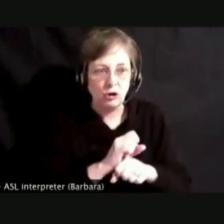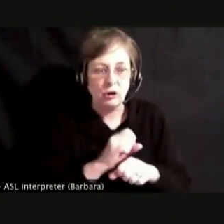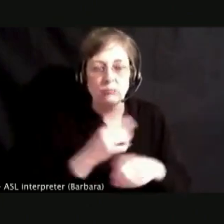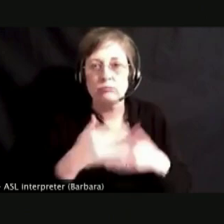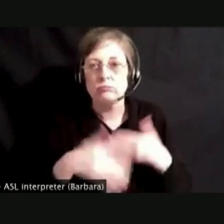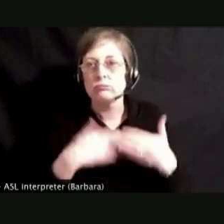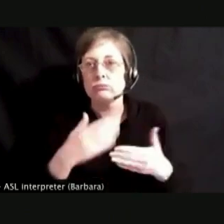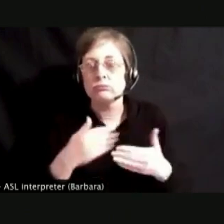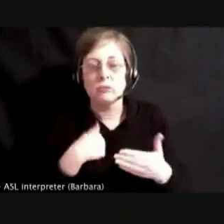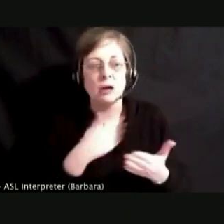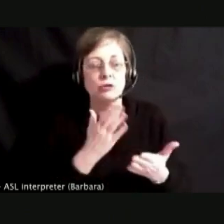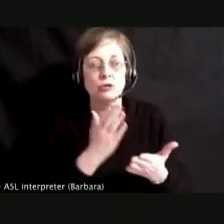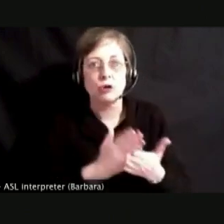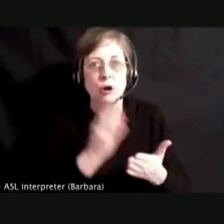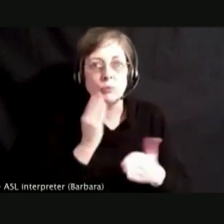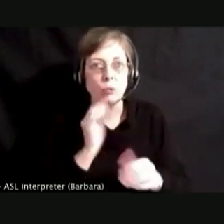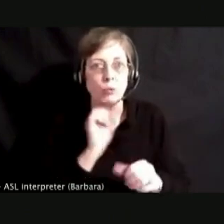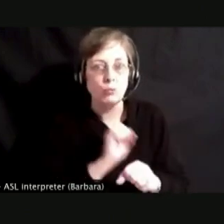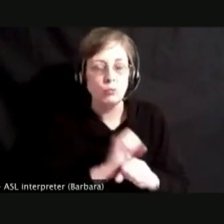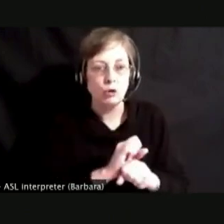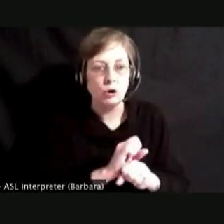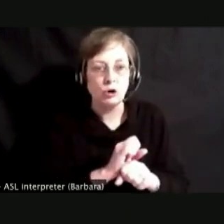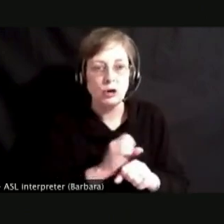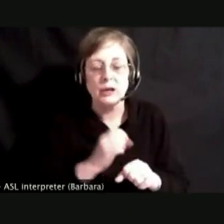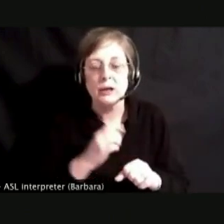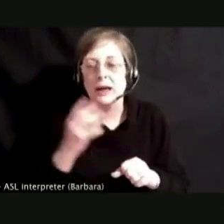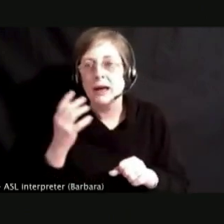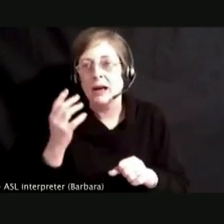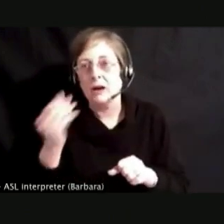I STOP PUTTING EFFORT INTO MY EXTRACURRICULARS.